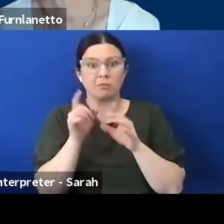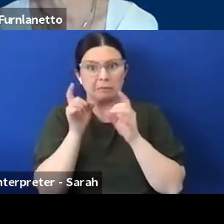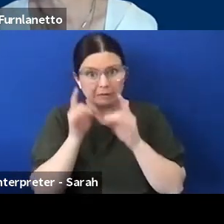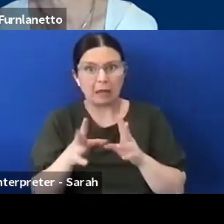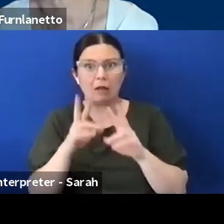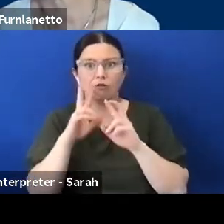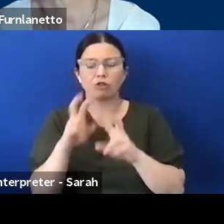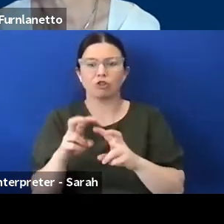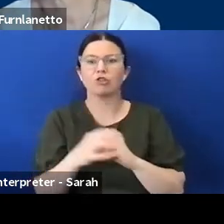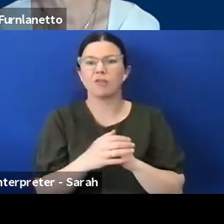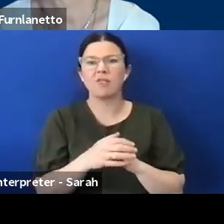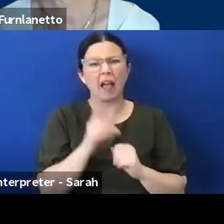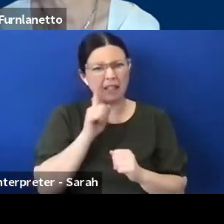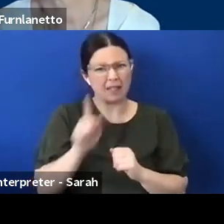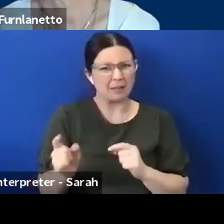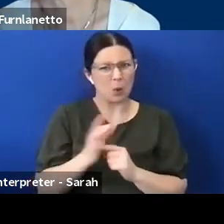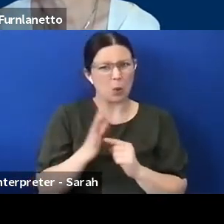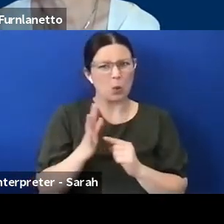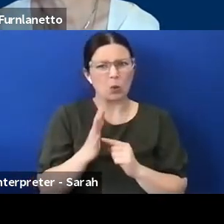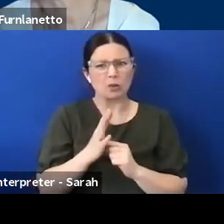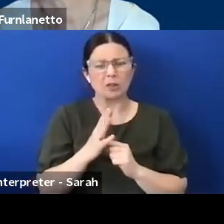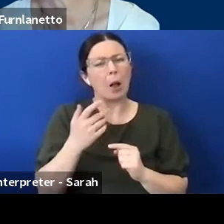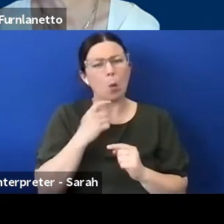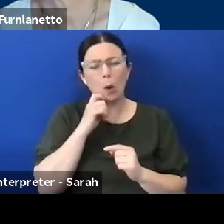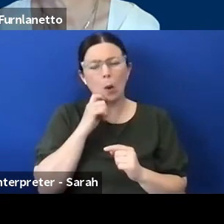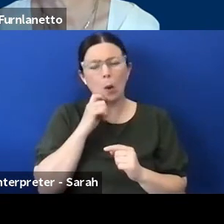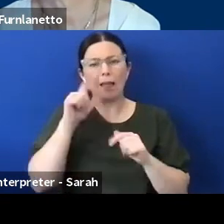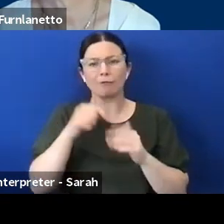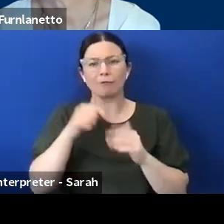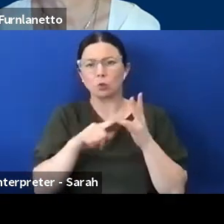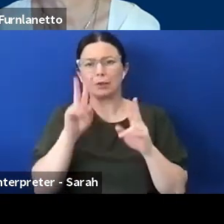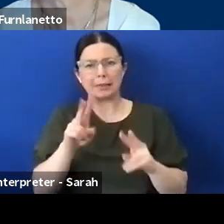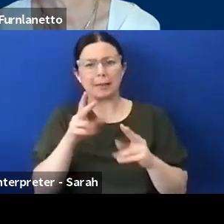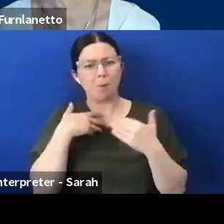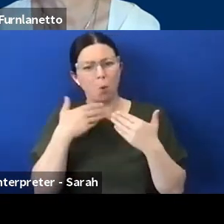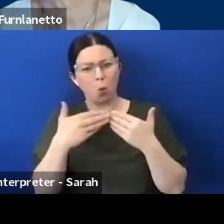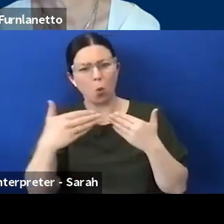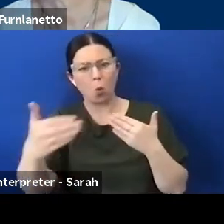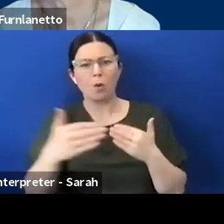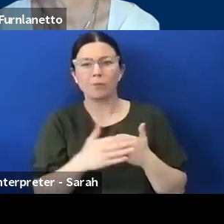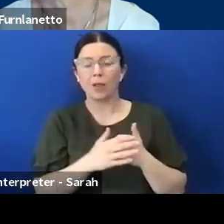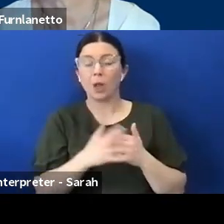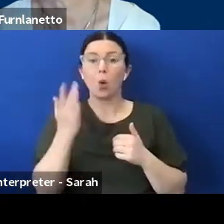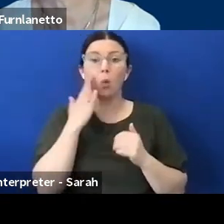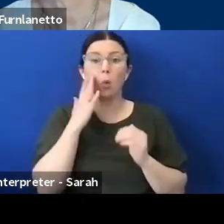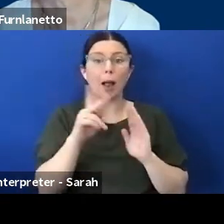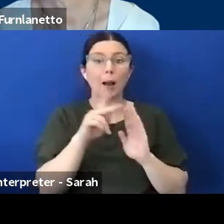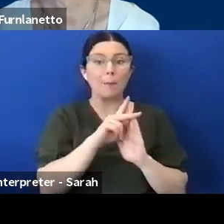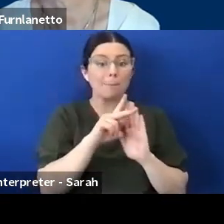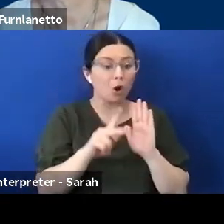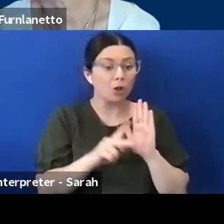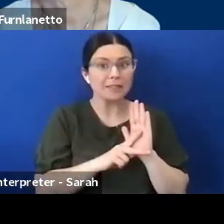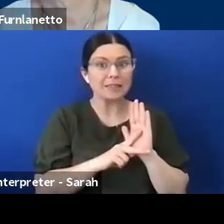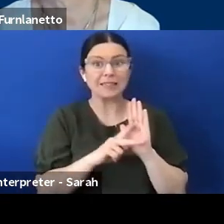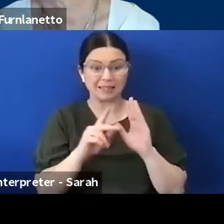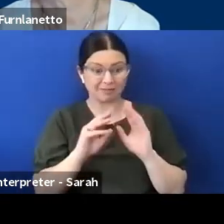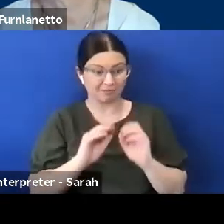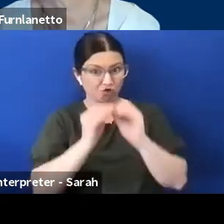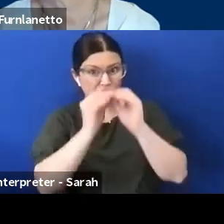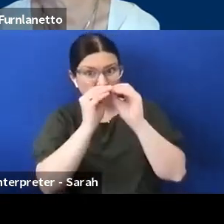go that way so whenever policies and other things are being made processes you have the person